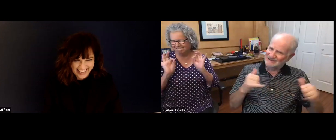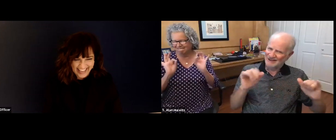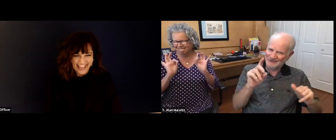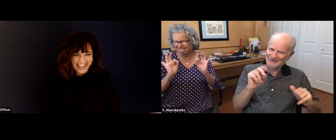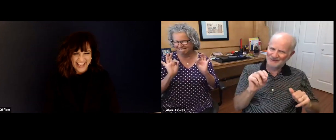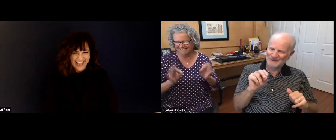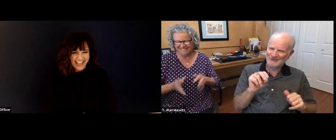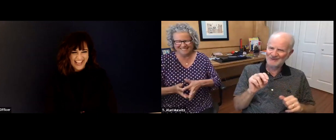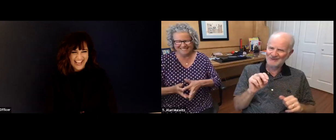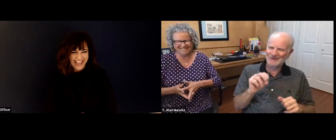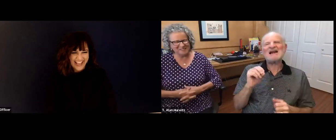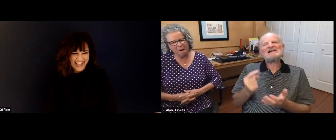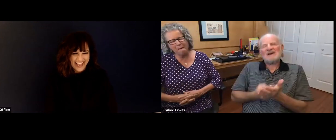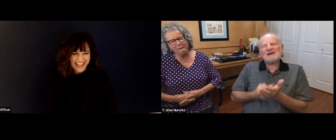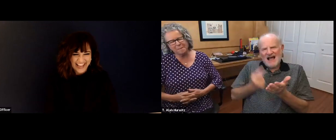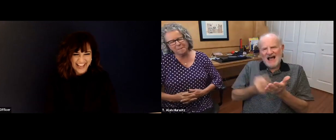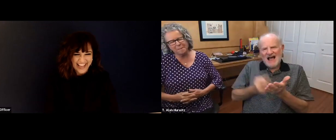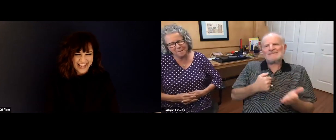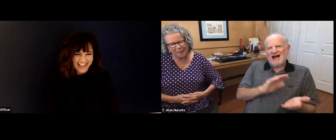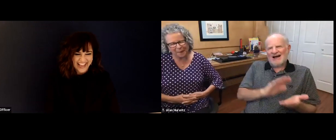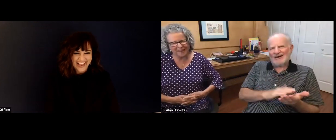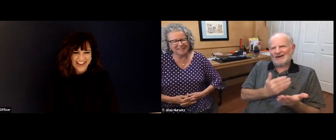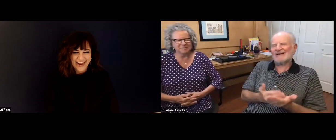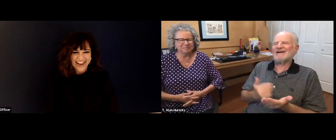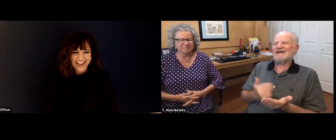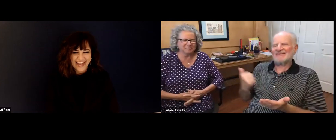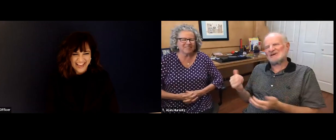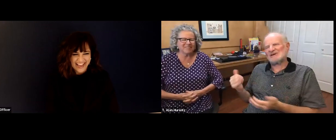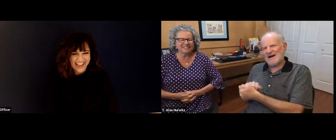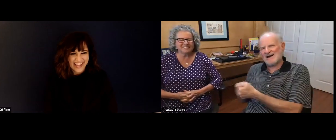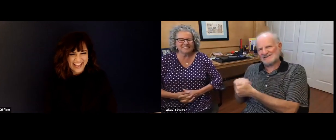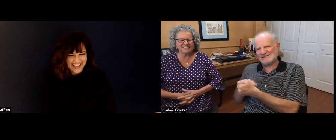that open communication. And she's also a good cook, and I